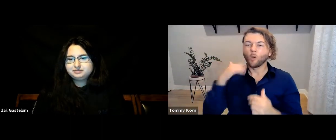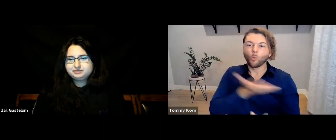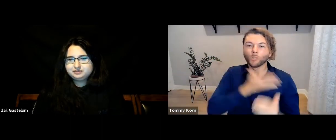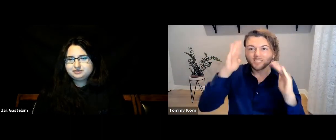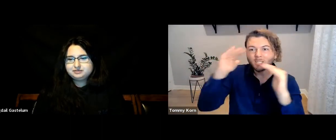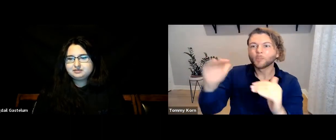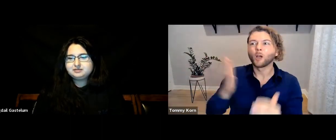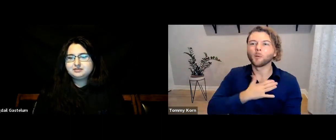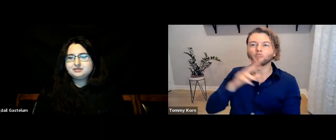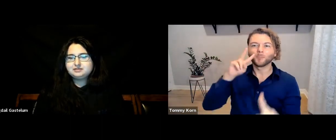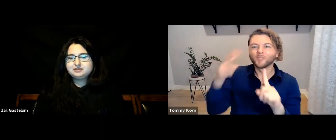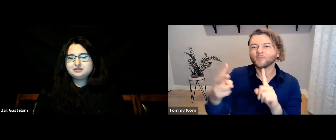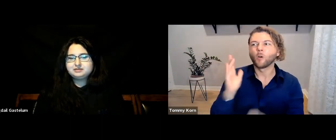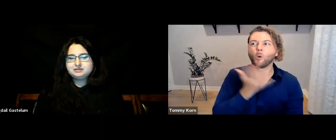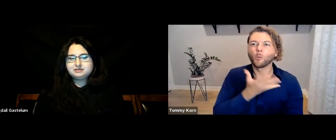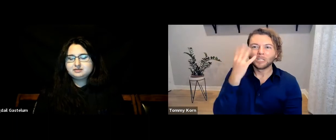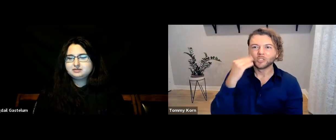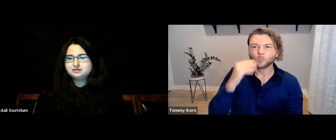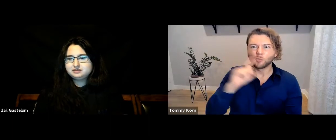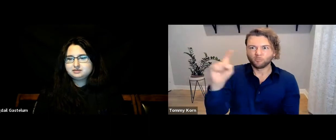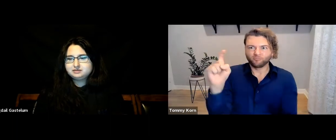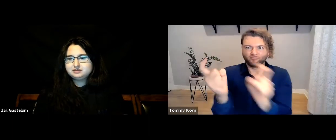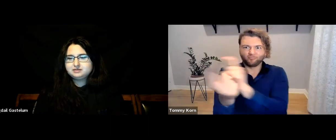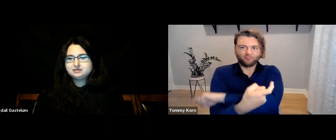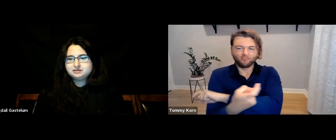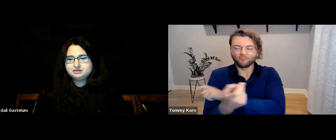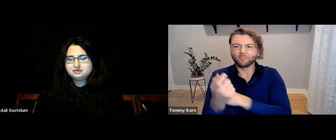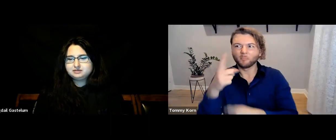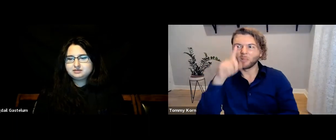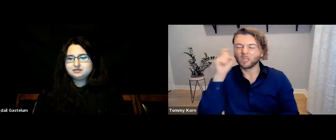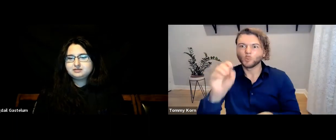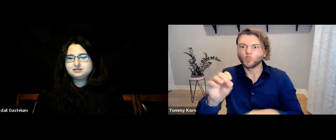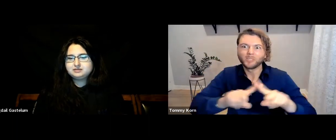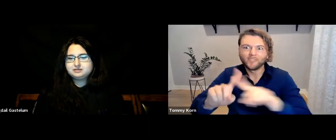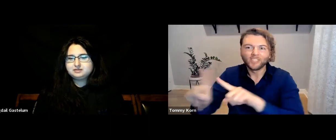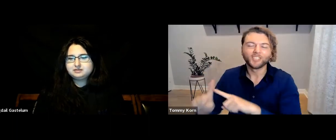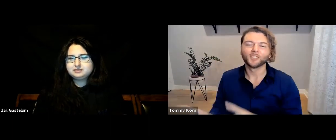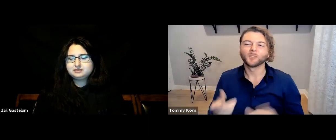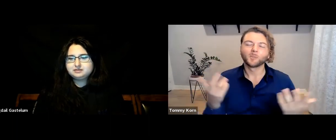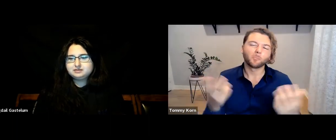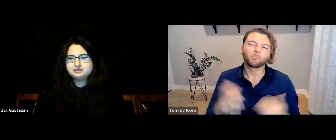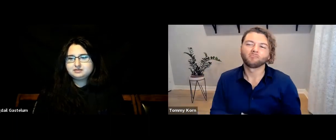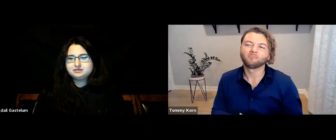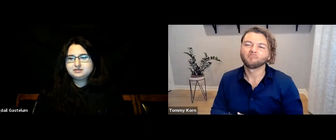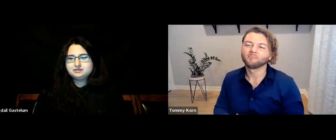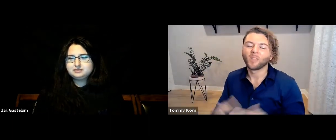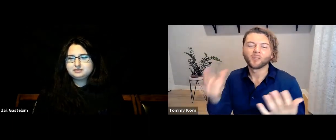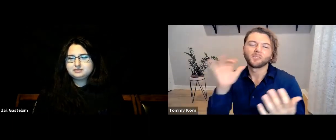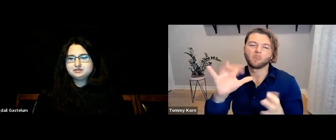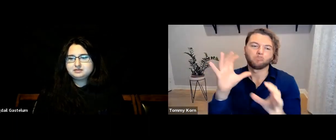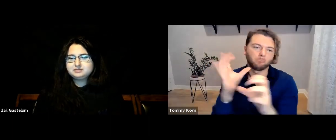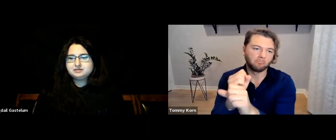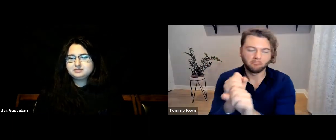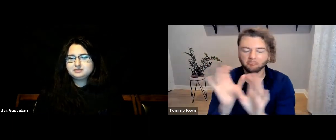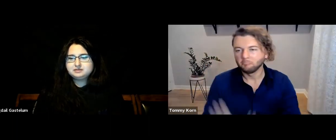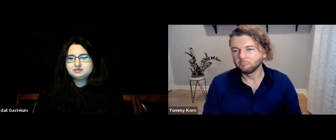Our expectations, perspectives, and experiences continue to change because of our differences. That’s it in a nutshell.